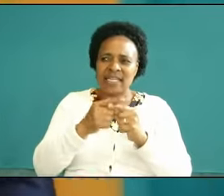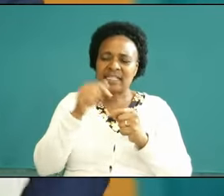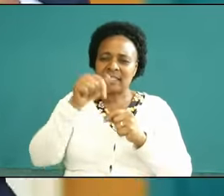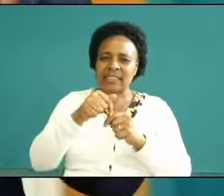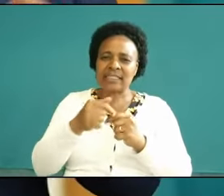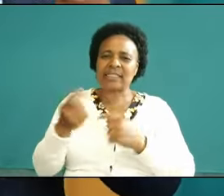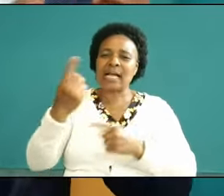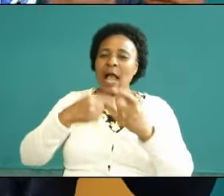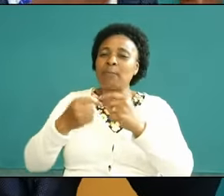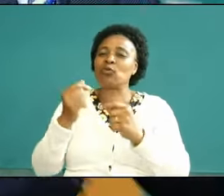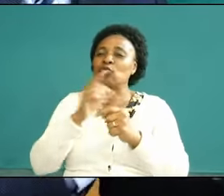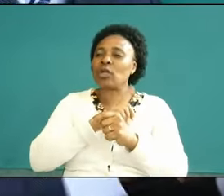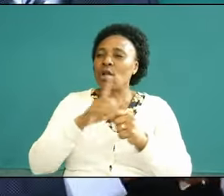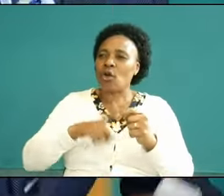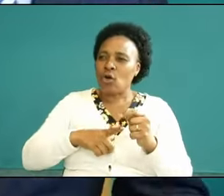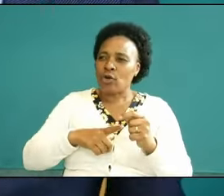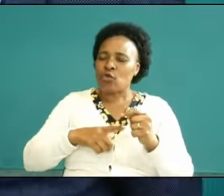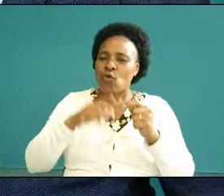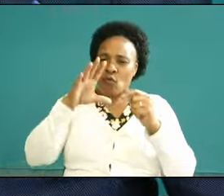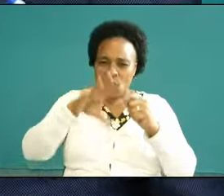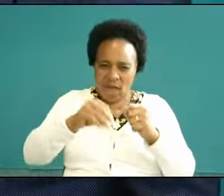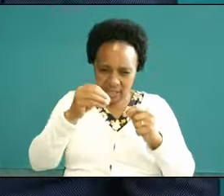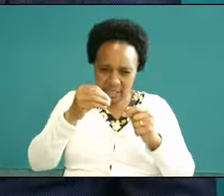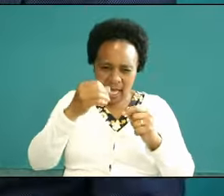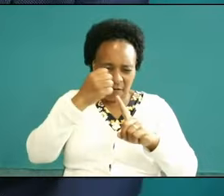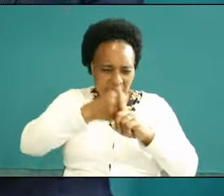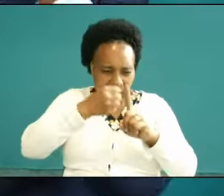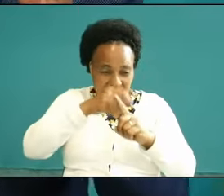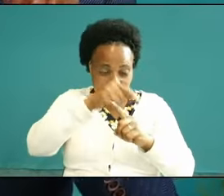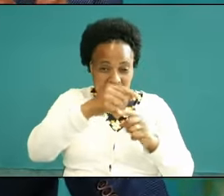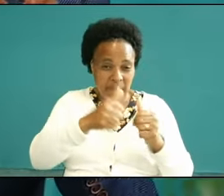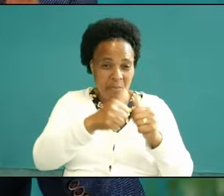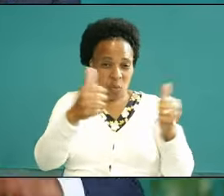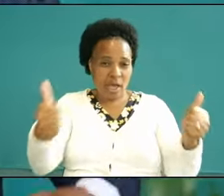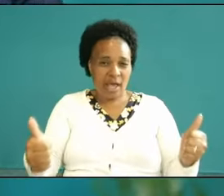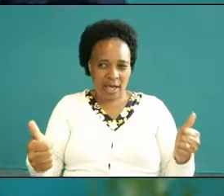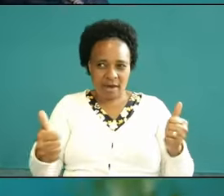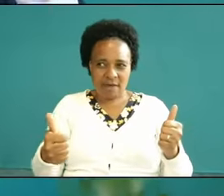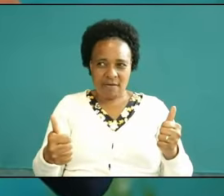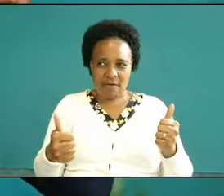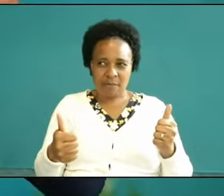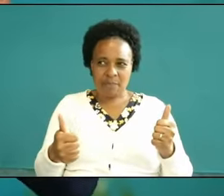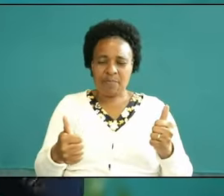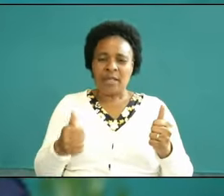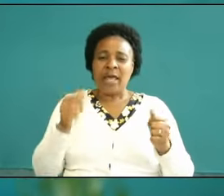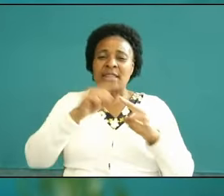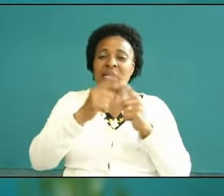the Lord you do not have to fight this battle I will f it for you this is the spiritual L